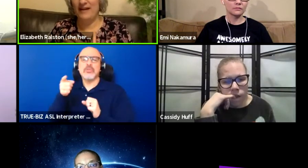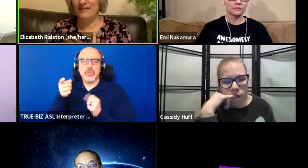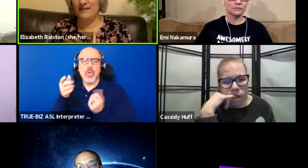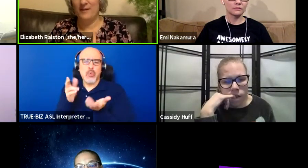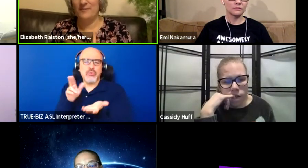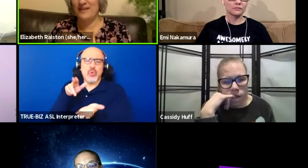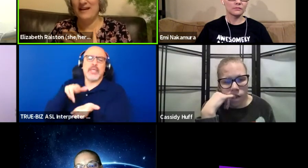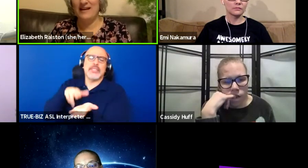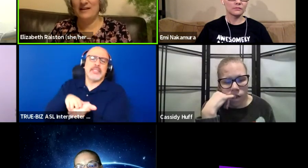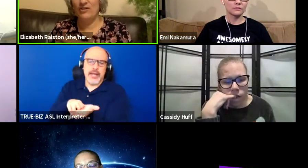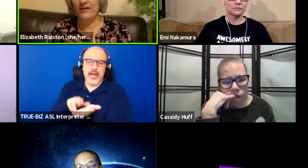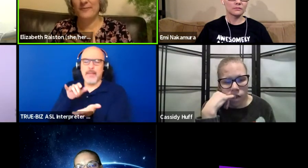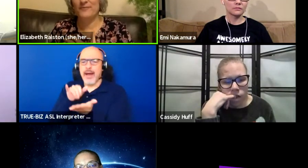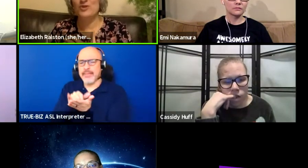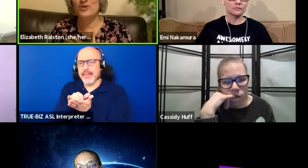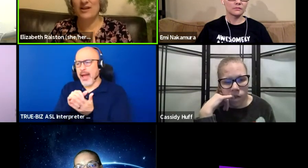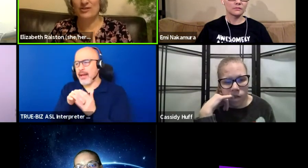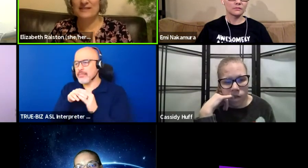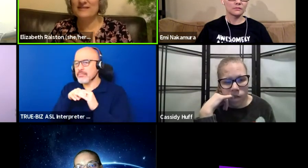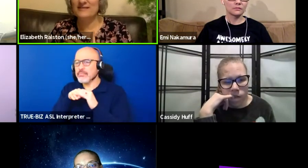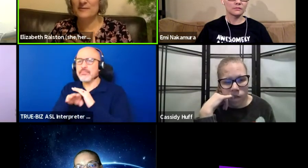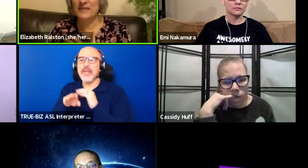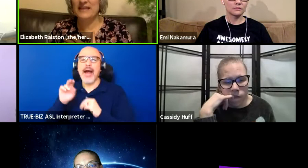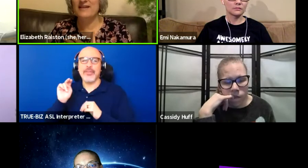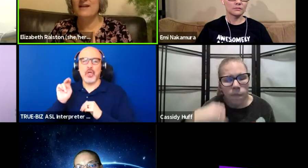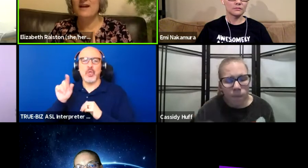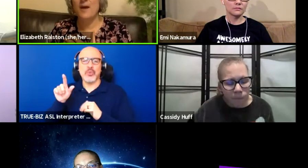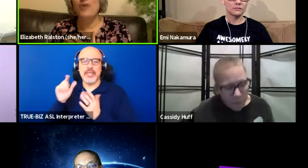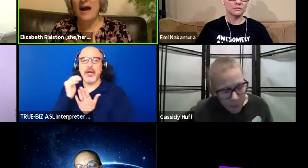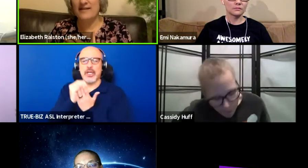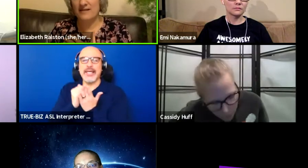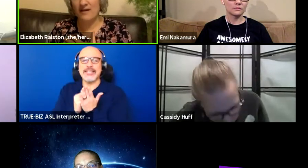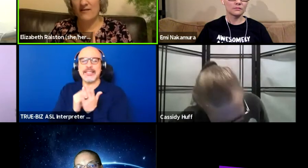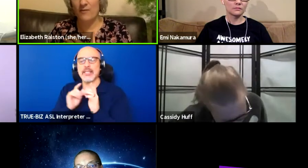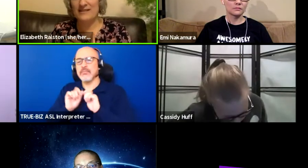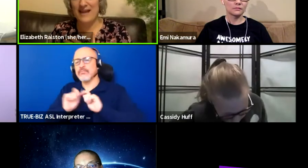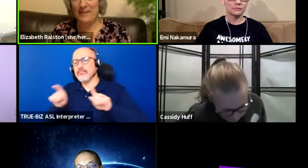to get on our newsletter to be apprised of what's happening.